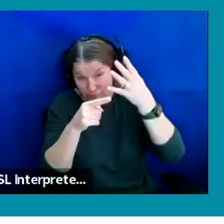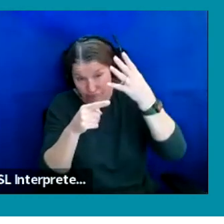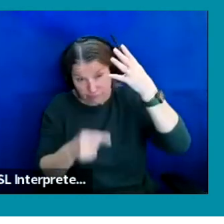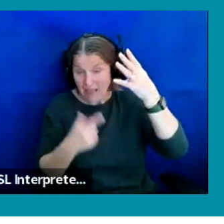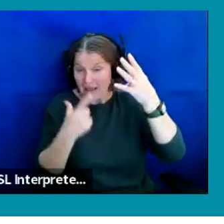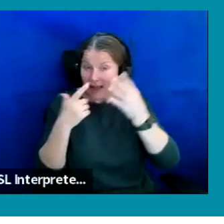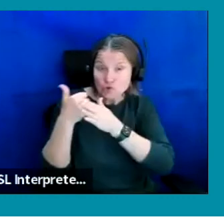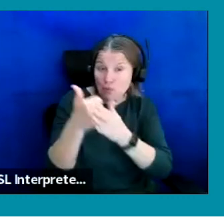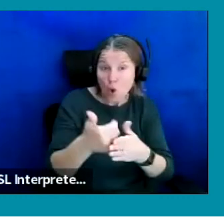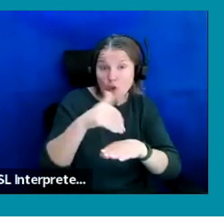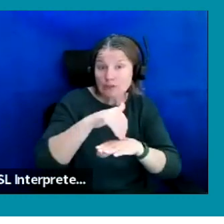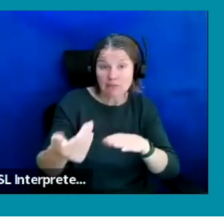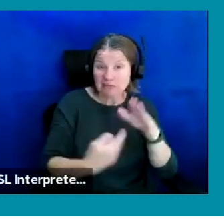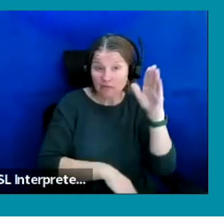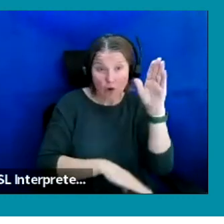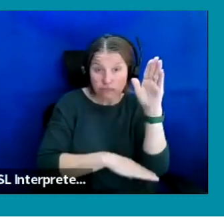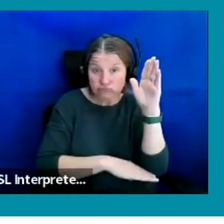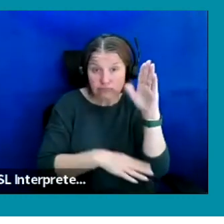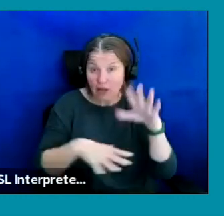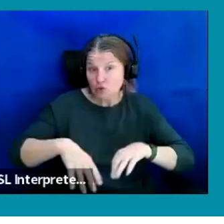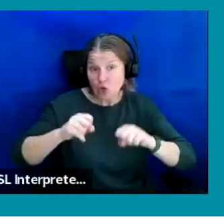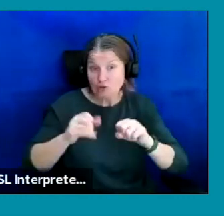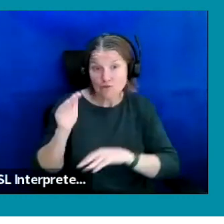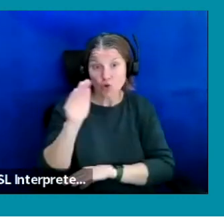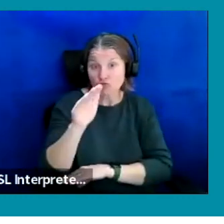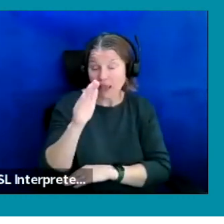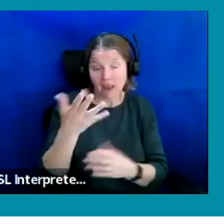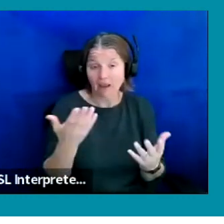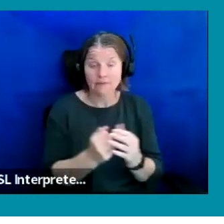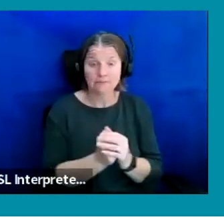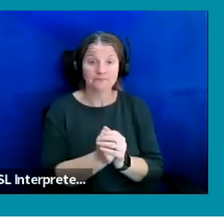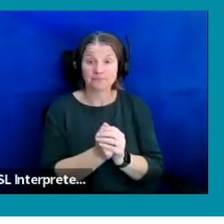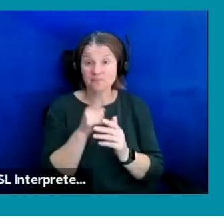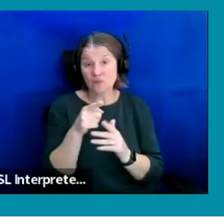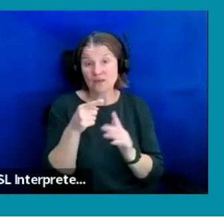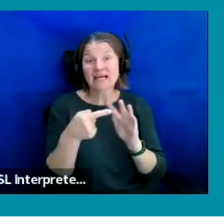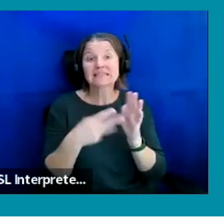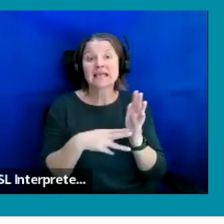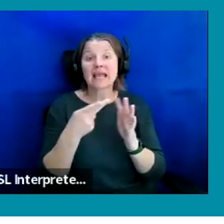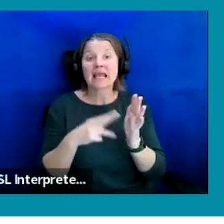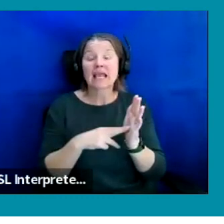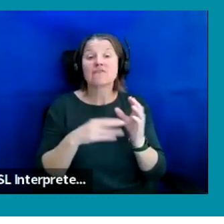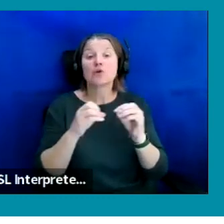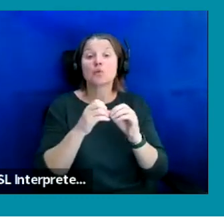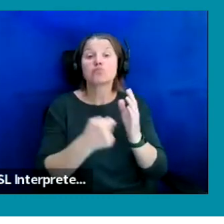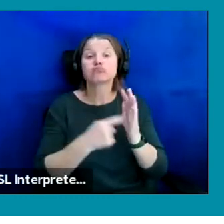early in the career. So these are just some things that Evenbreak offers but there's loads and loads and loads